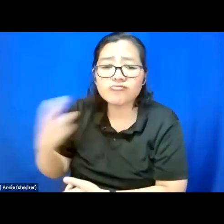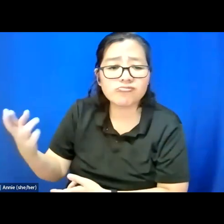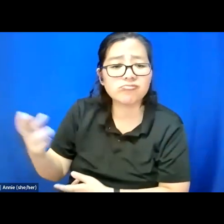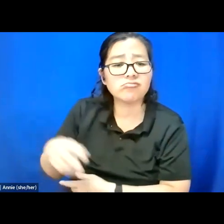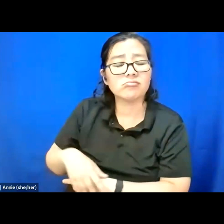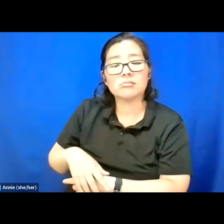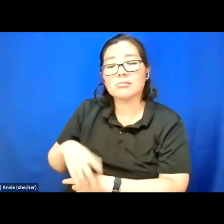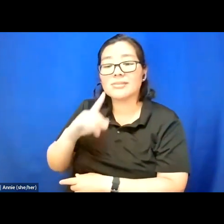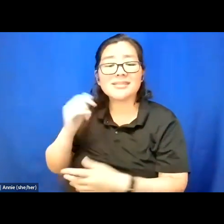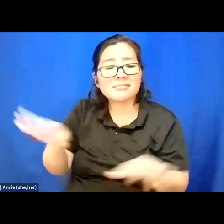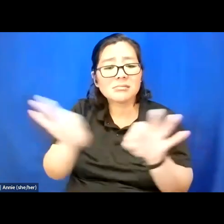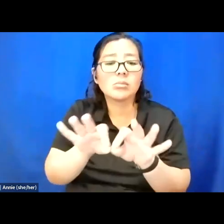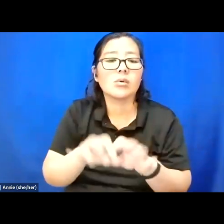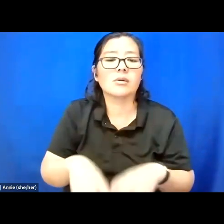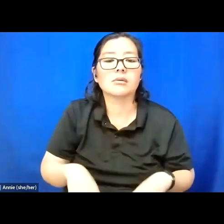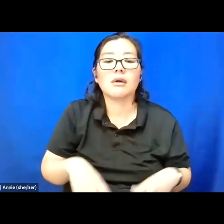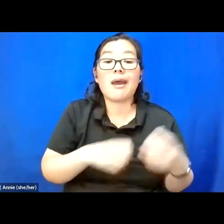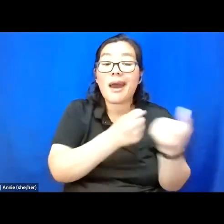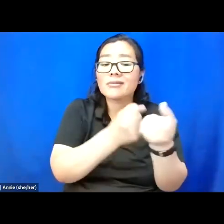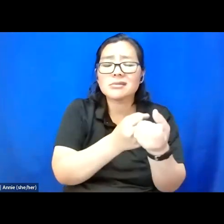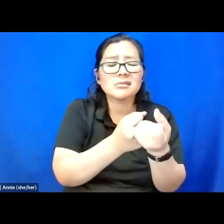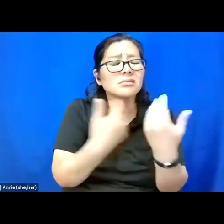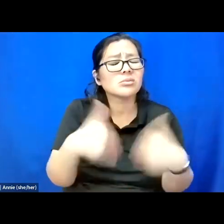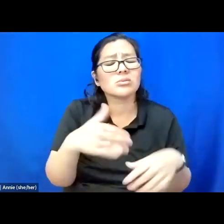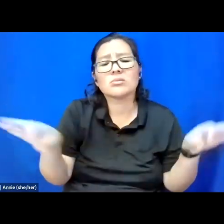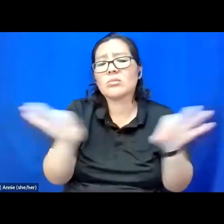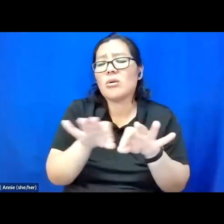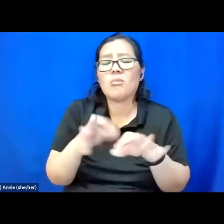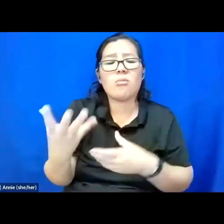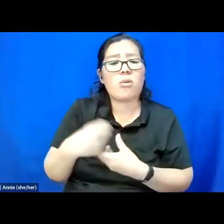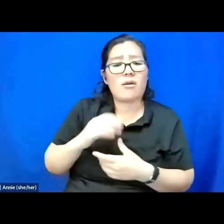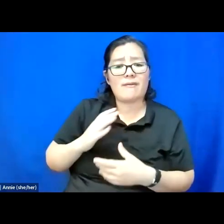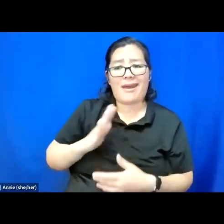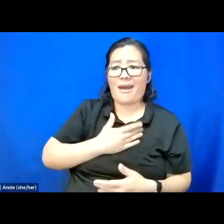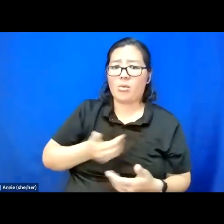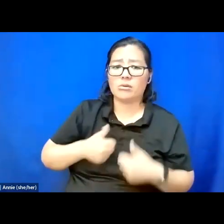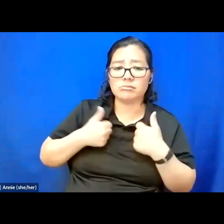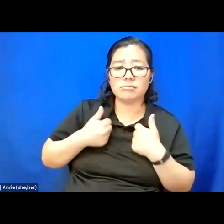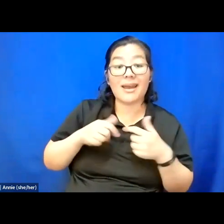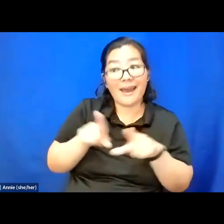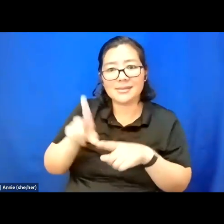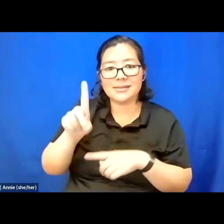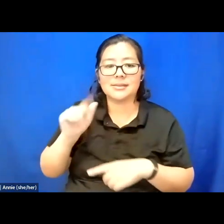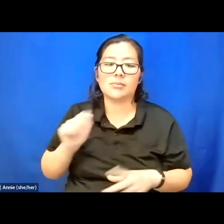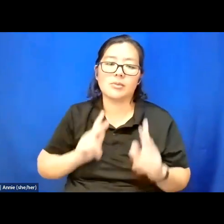Advocacy is such an incredibly important part of our existence as disabled people.